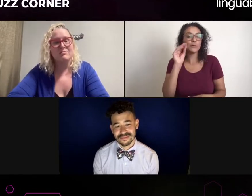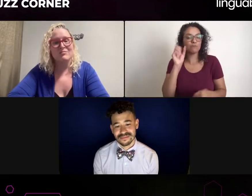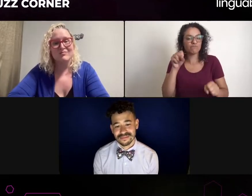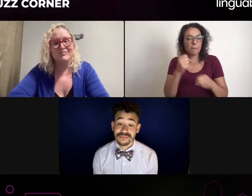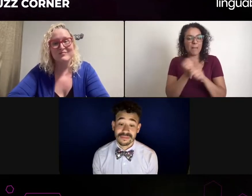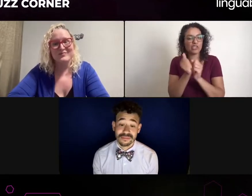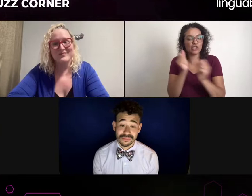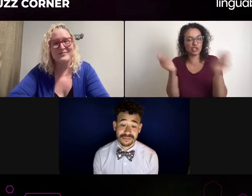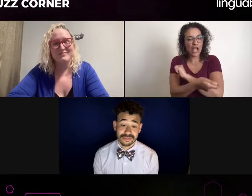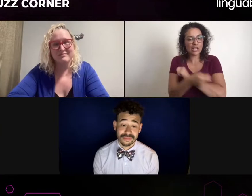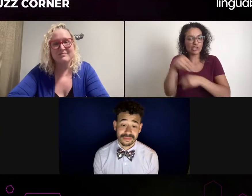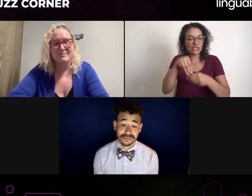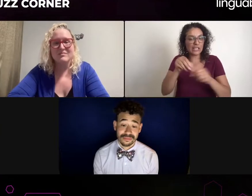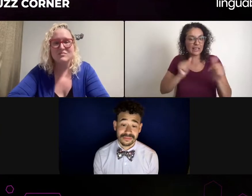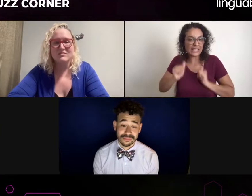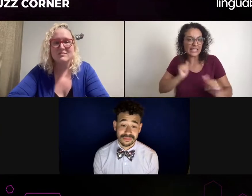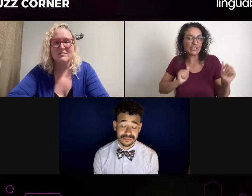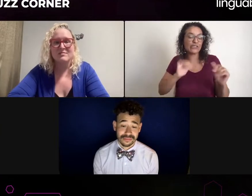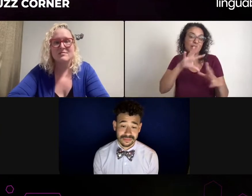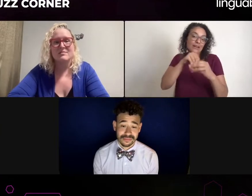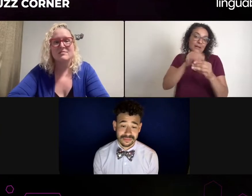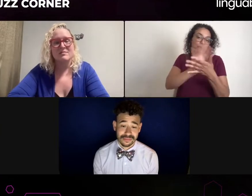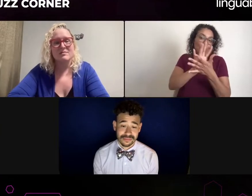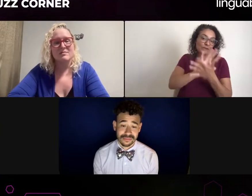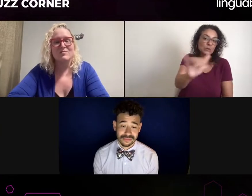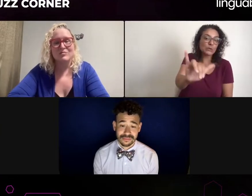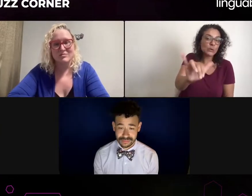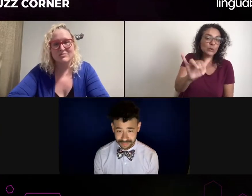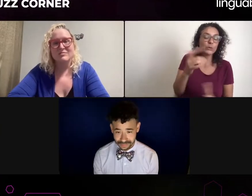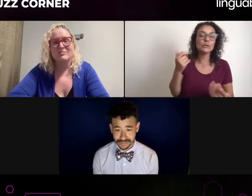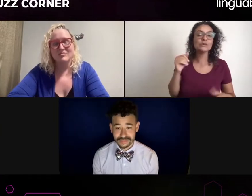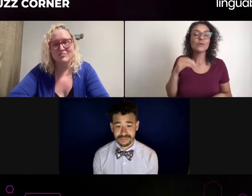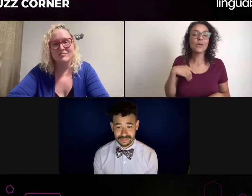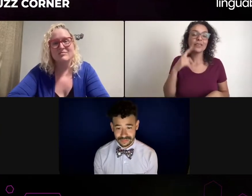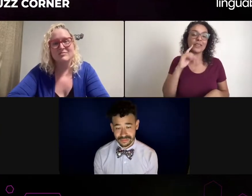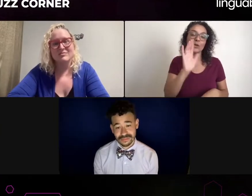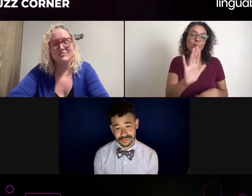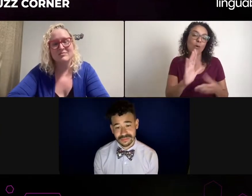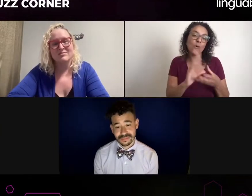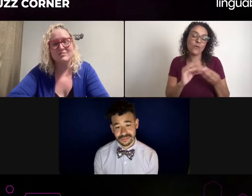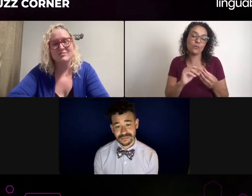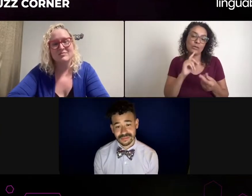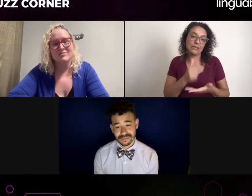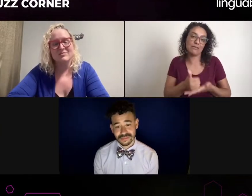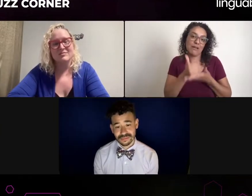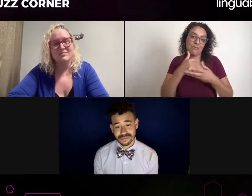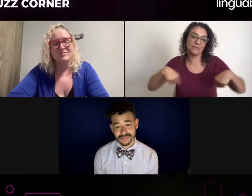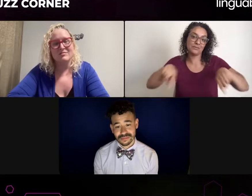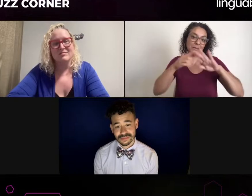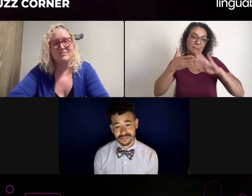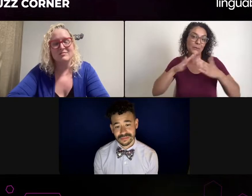And then I was like, "Good, great for them, but I'm the actor." "I'm the character."